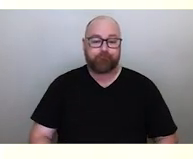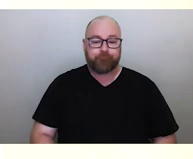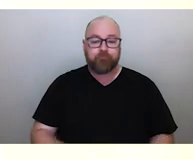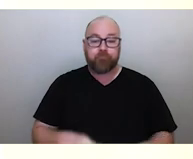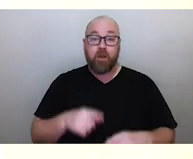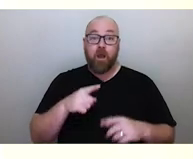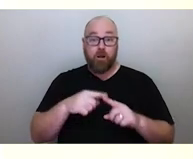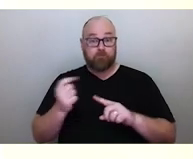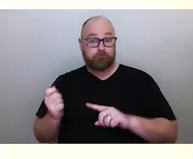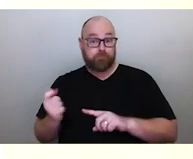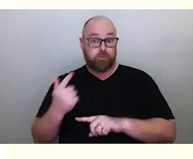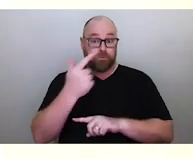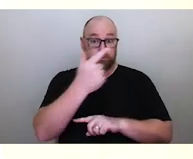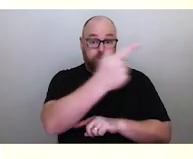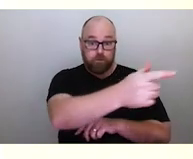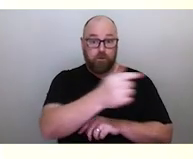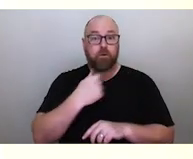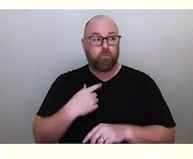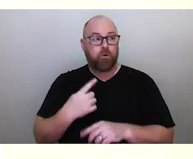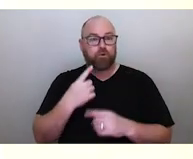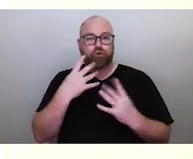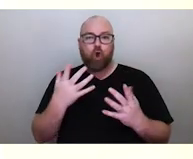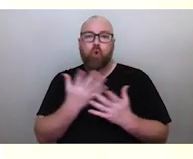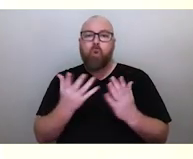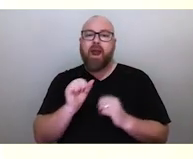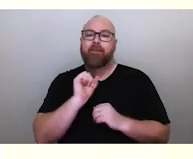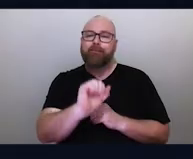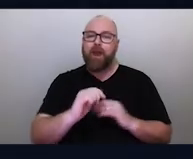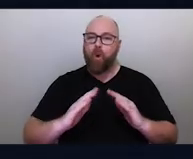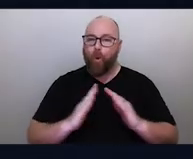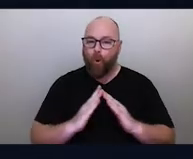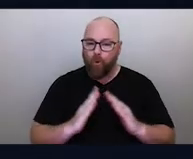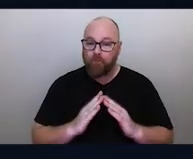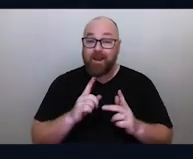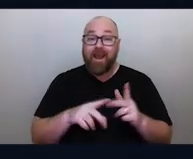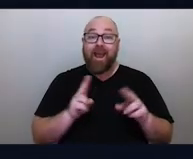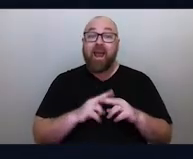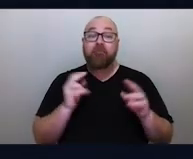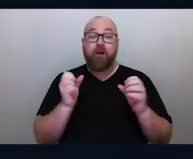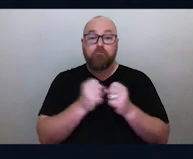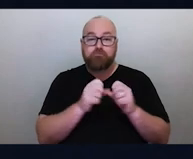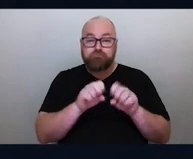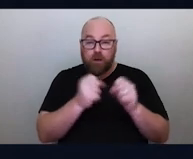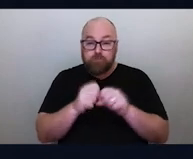It's trajectory tells you where that person's home is, if it fragments like you see in this image and lots of